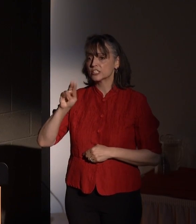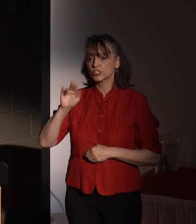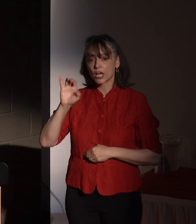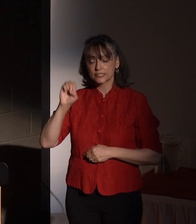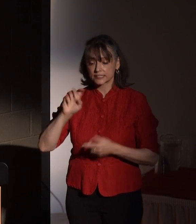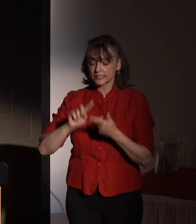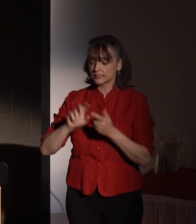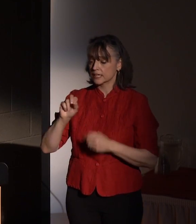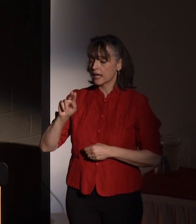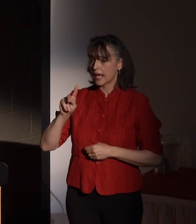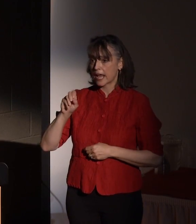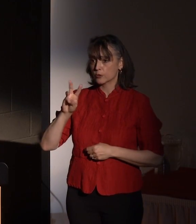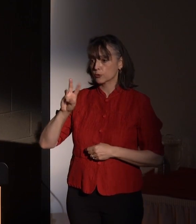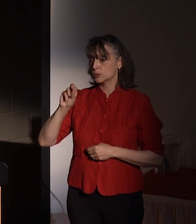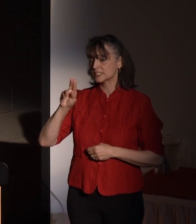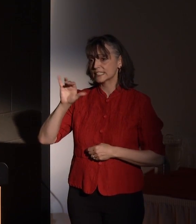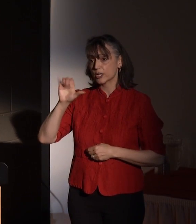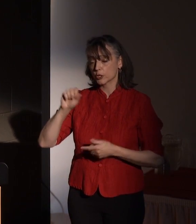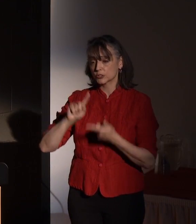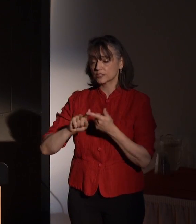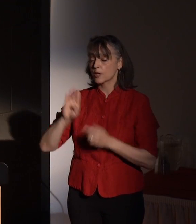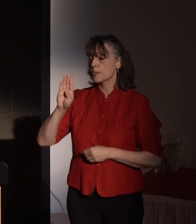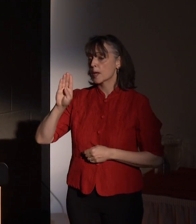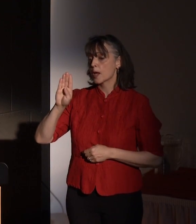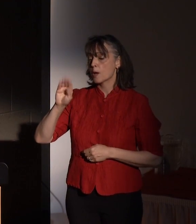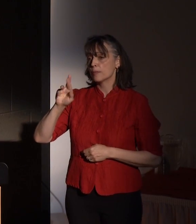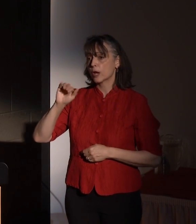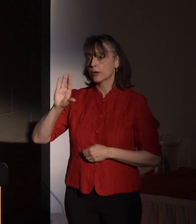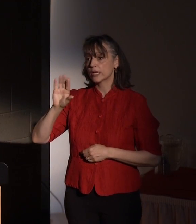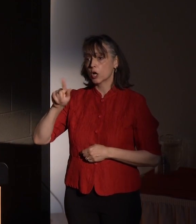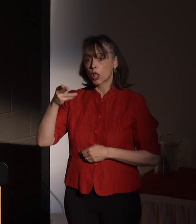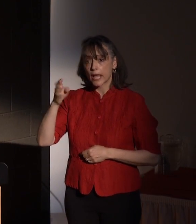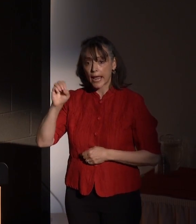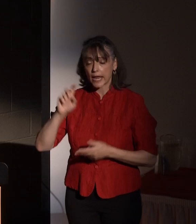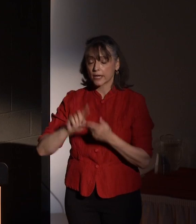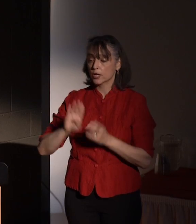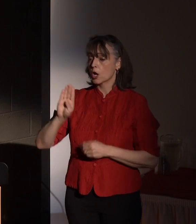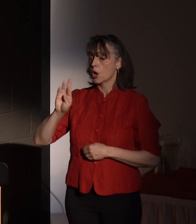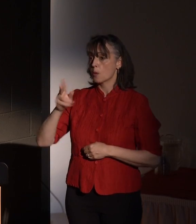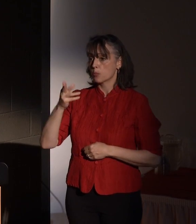Andrew Sears, Barry Culhane, Brian O'Shaughnessy, Dean Kamen,